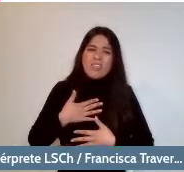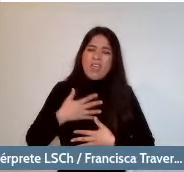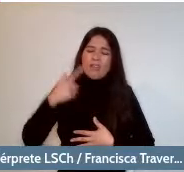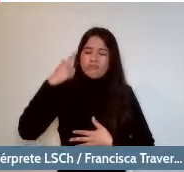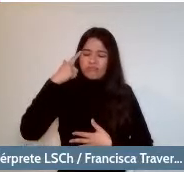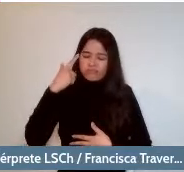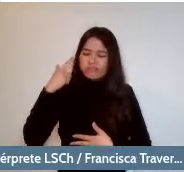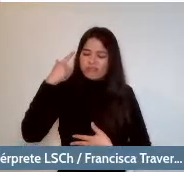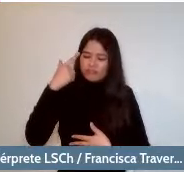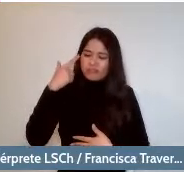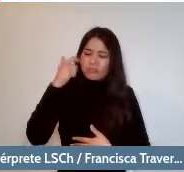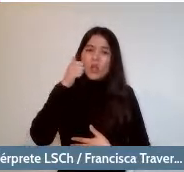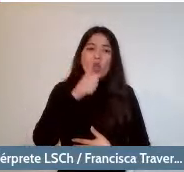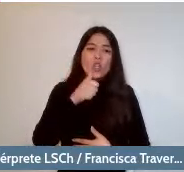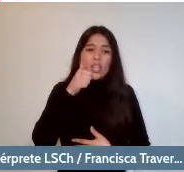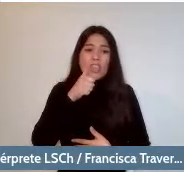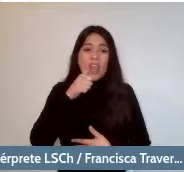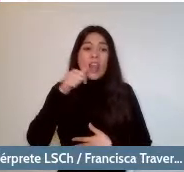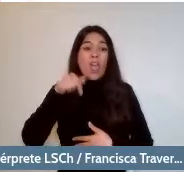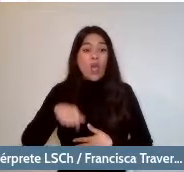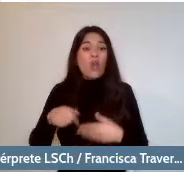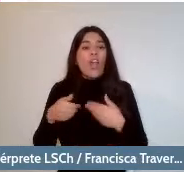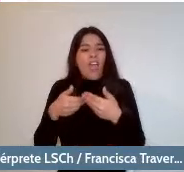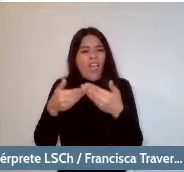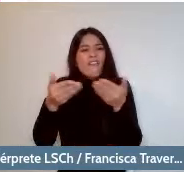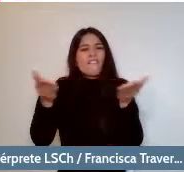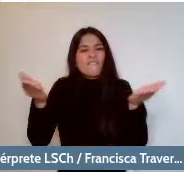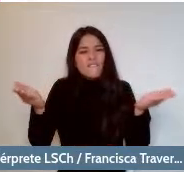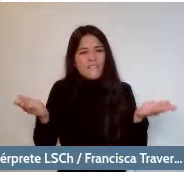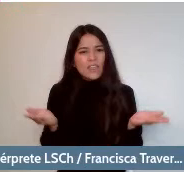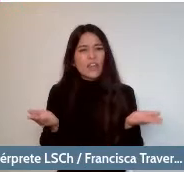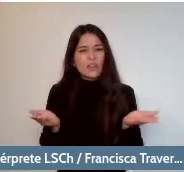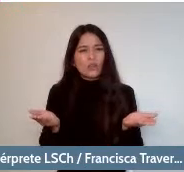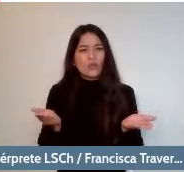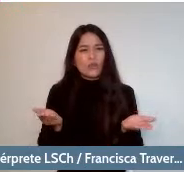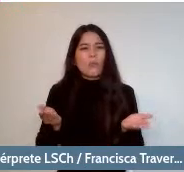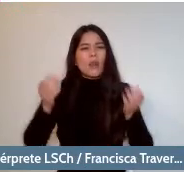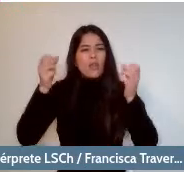and now we open it so that all of you can witness it.